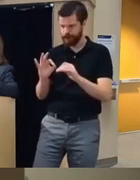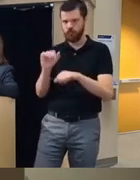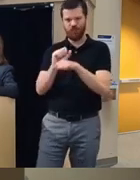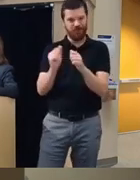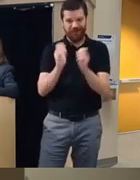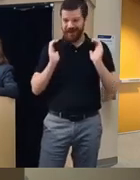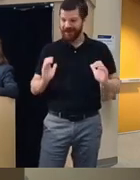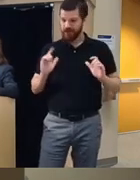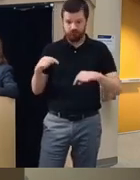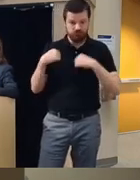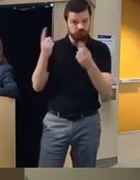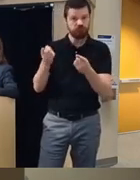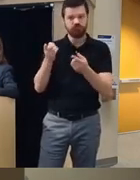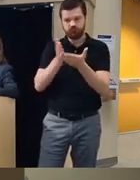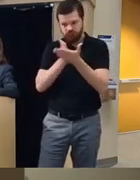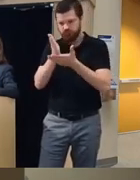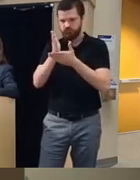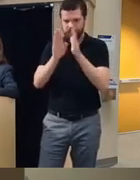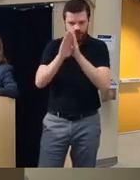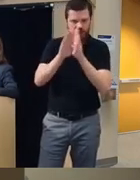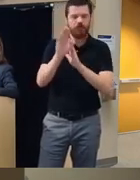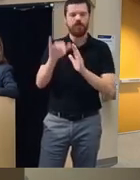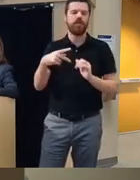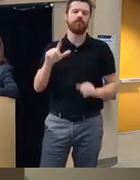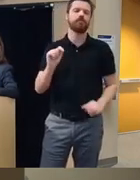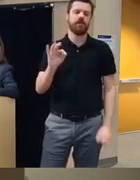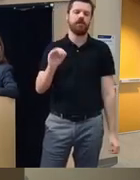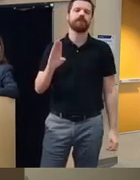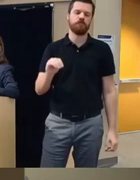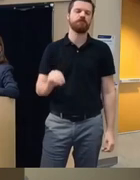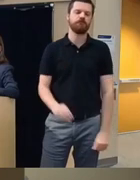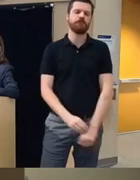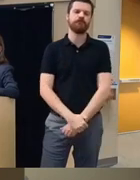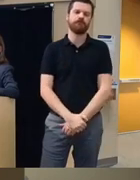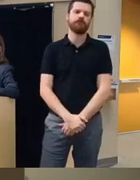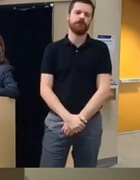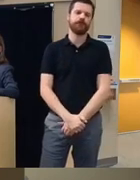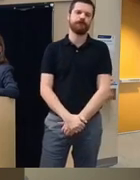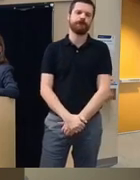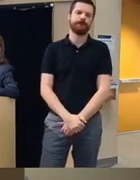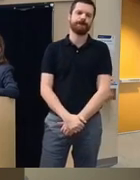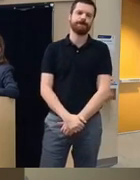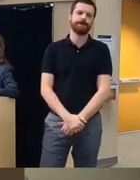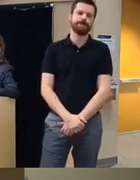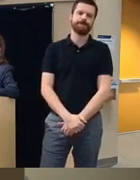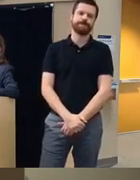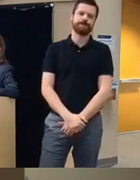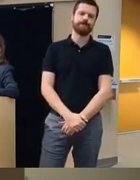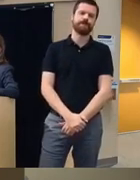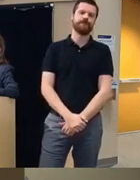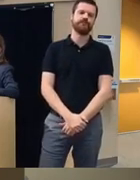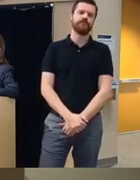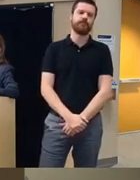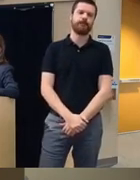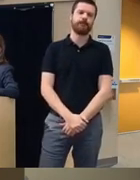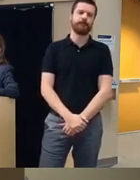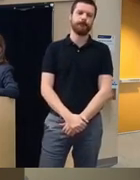all the development of the the digital platform um so also so likable custom customizations that